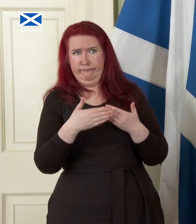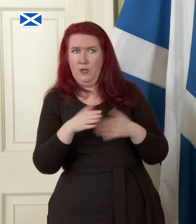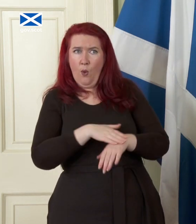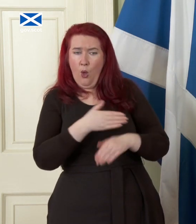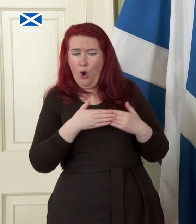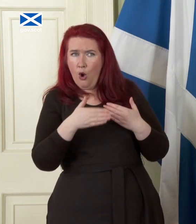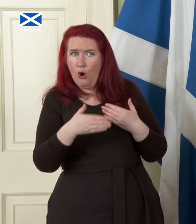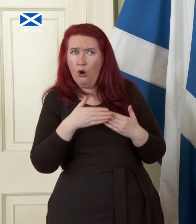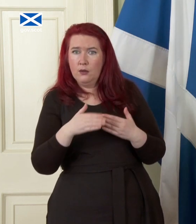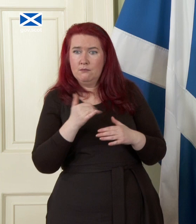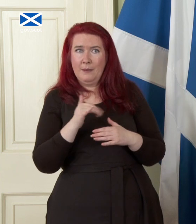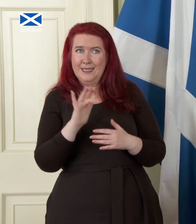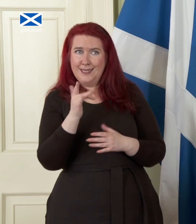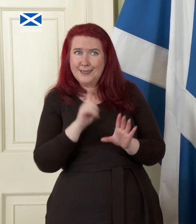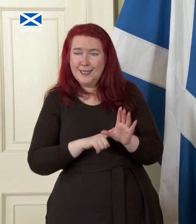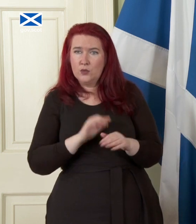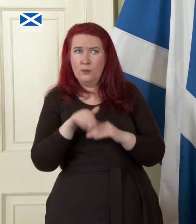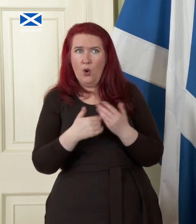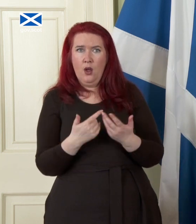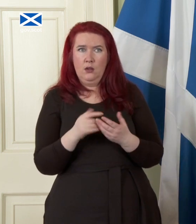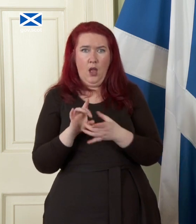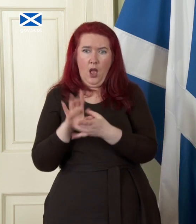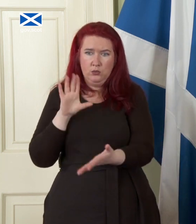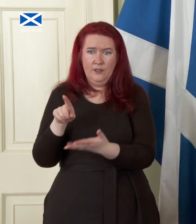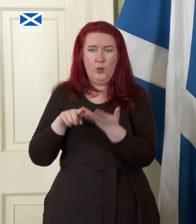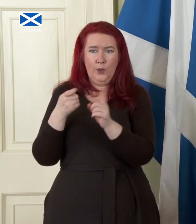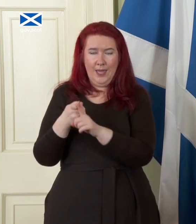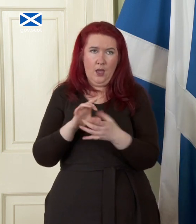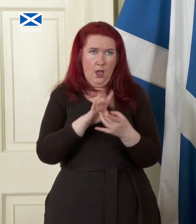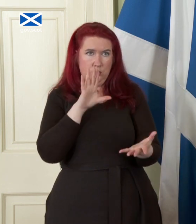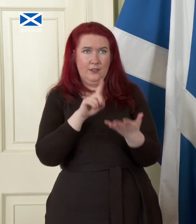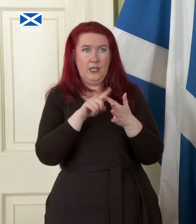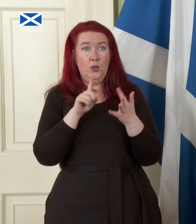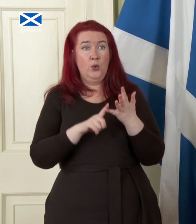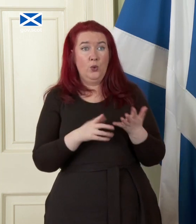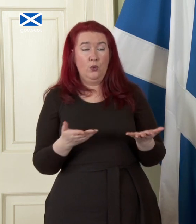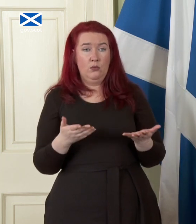decade or more outside of both the UK and the EU um and also given the difficulties with all this